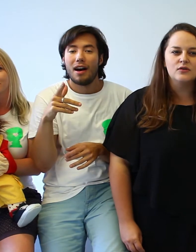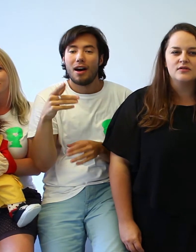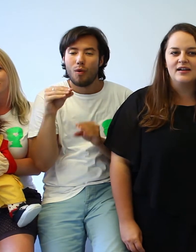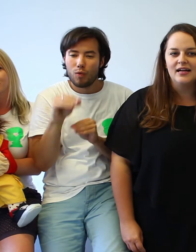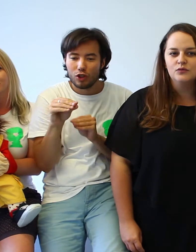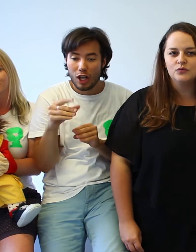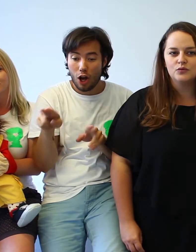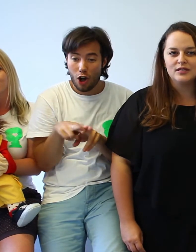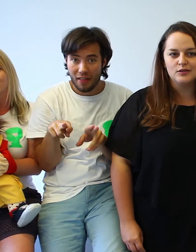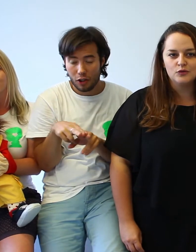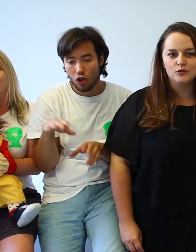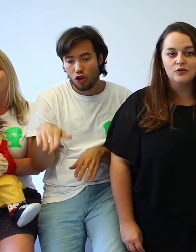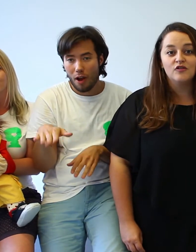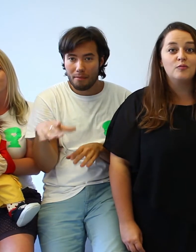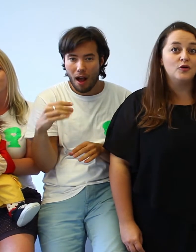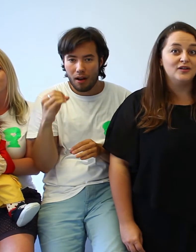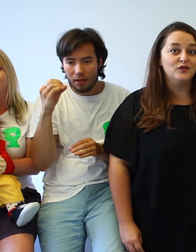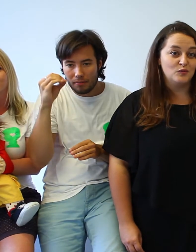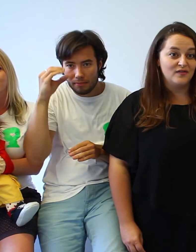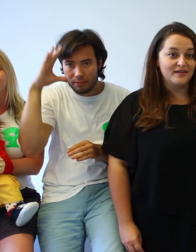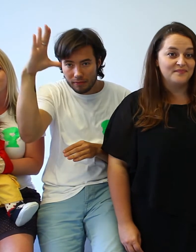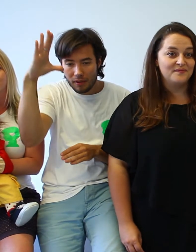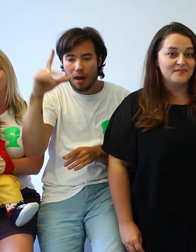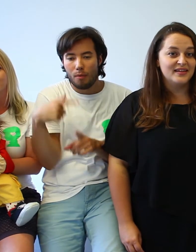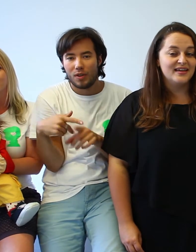on their path, all in the comfort of their homes.